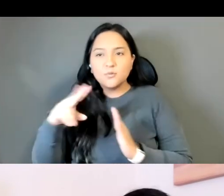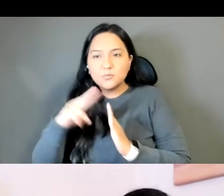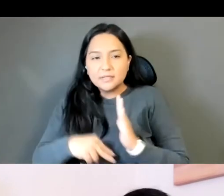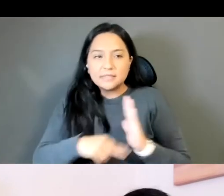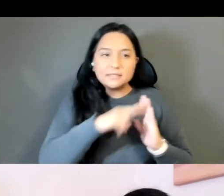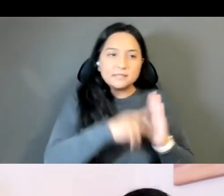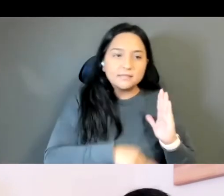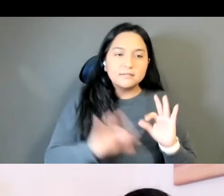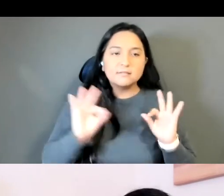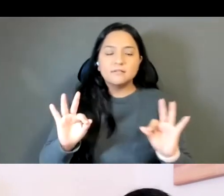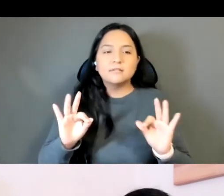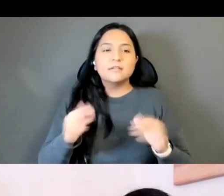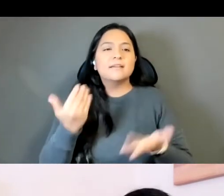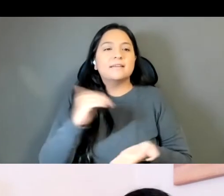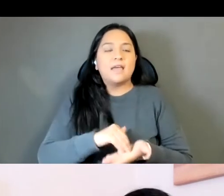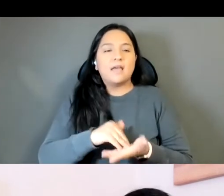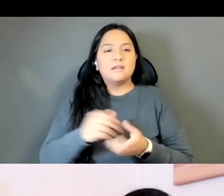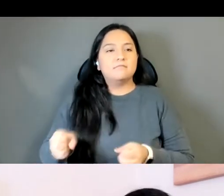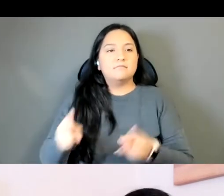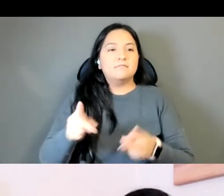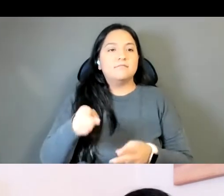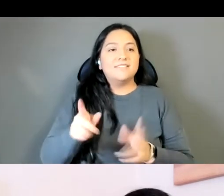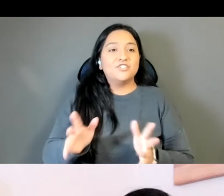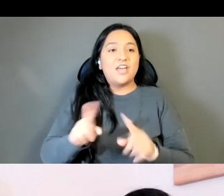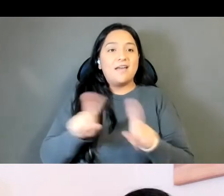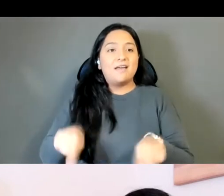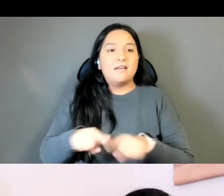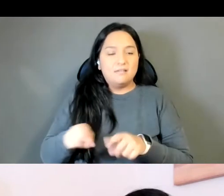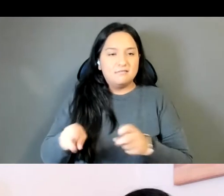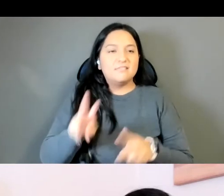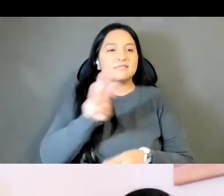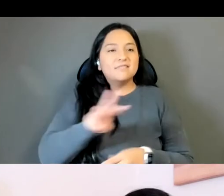Anthony says books in the chat, we have an excerpt of names for light up in the margins